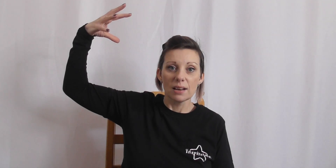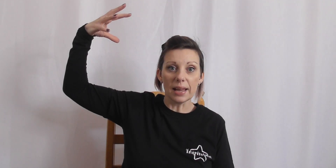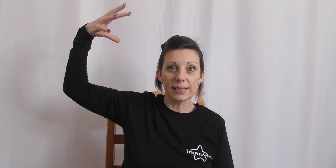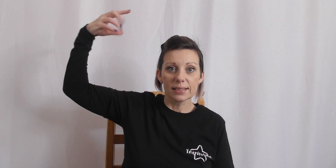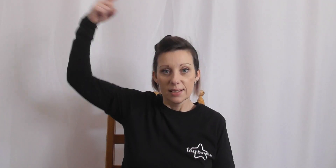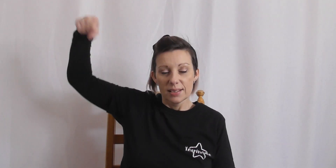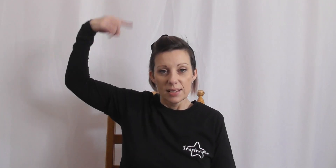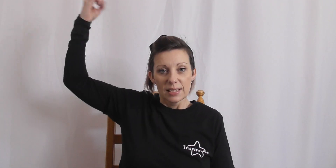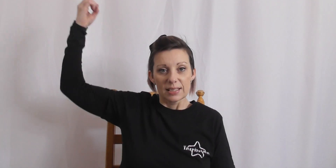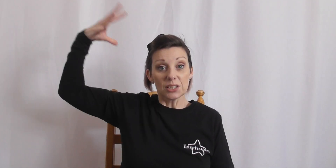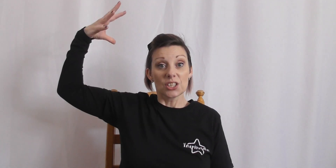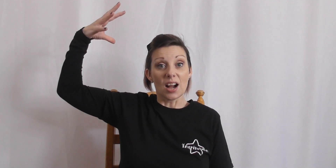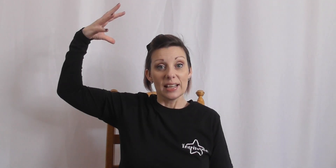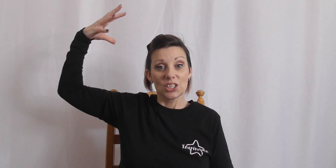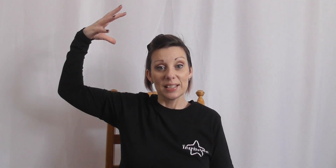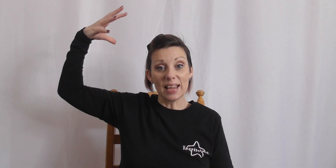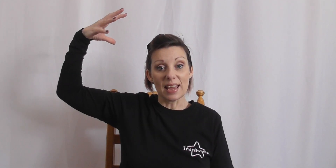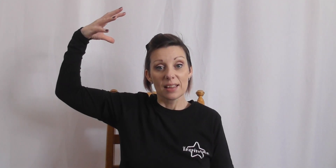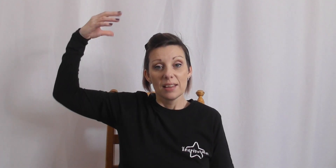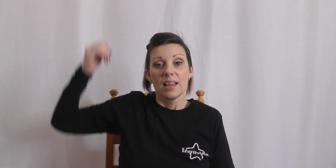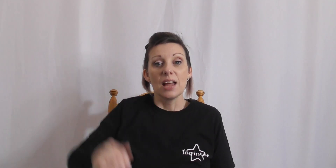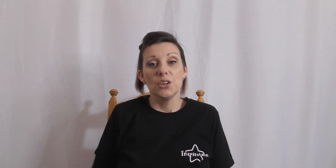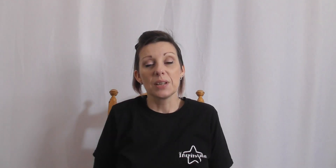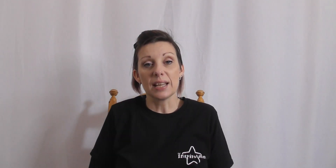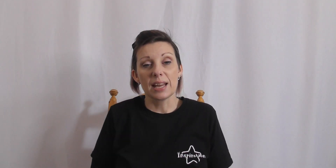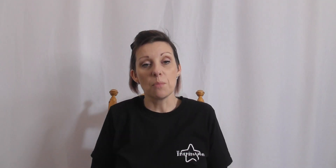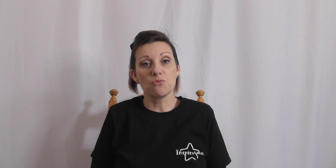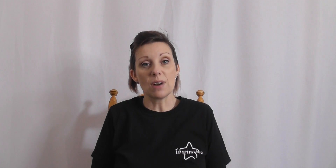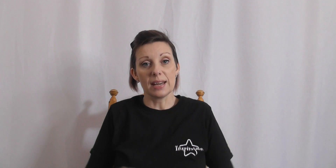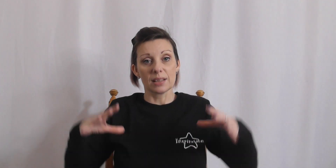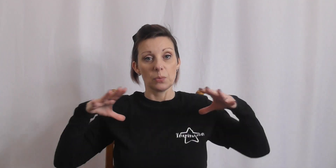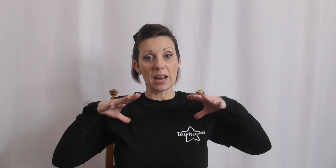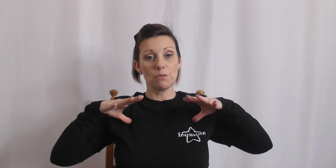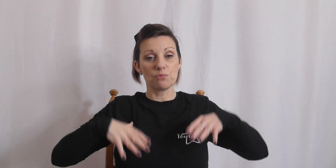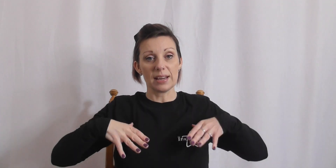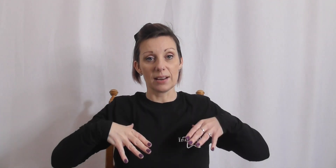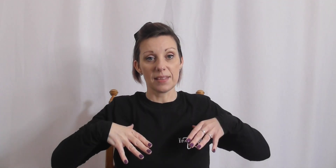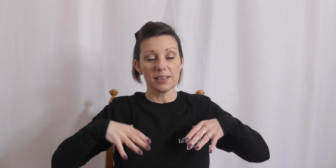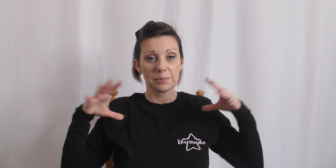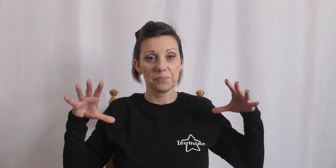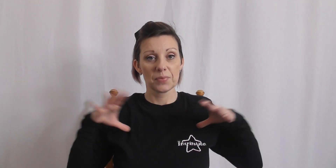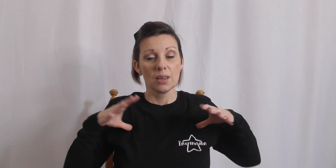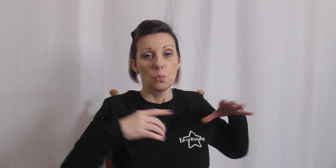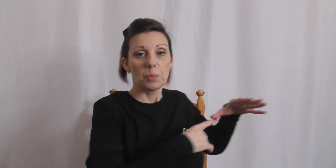light. Sunshine she's here and you can take a break. So we're going to have a break like this, we put